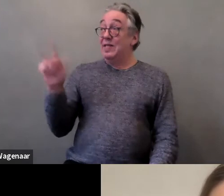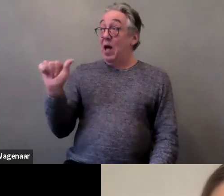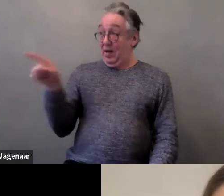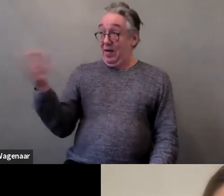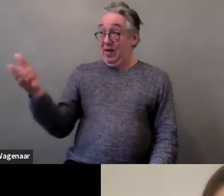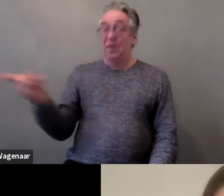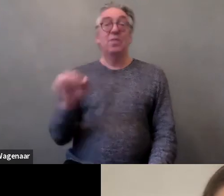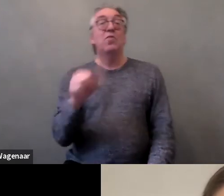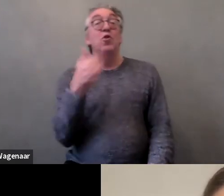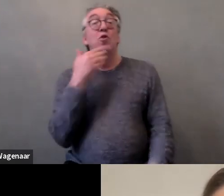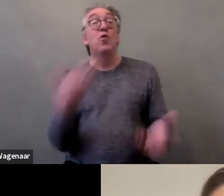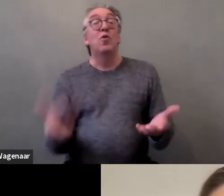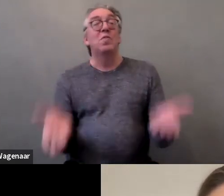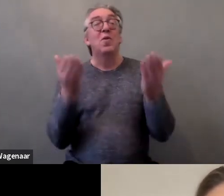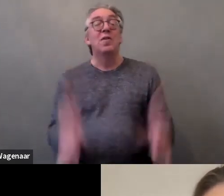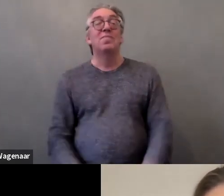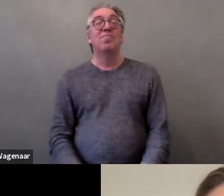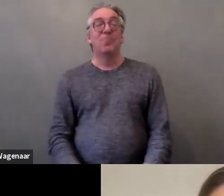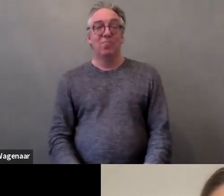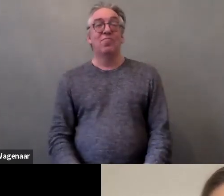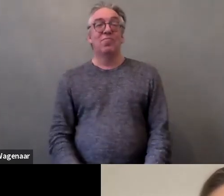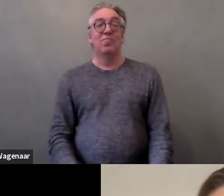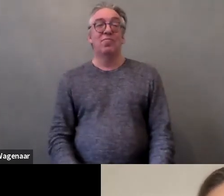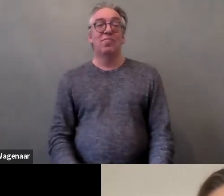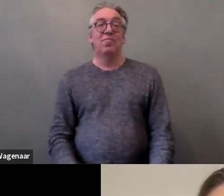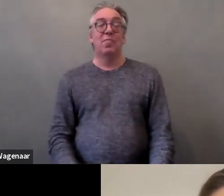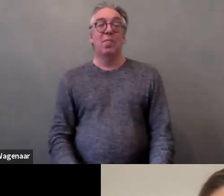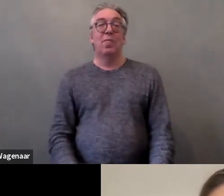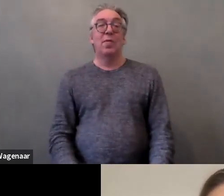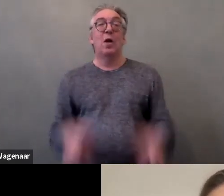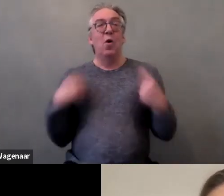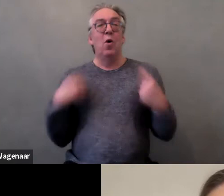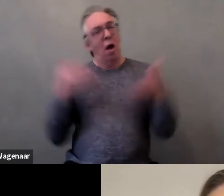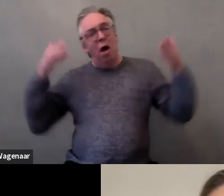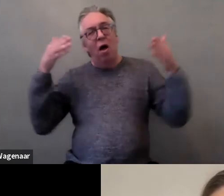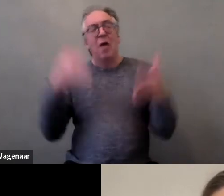Good morning, everyone. We’ll be tackling sexual harassment and disability